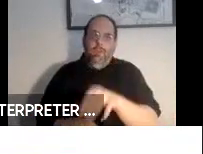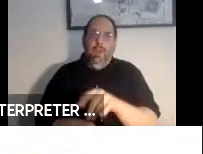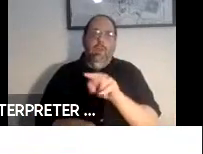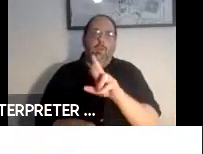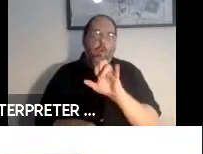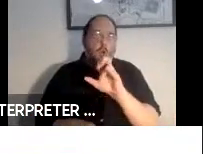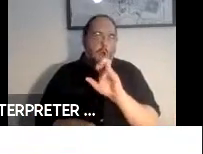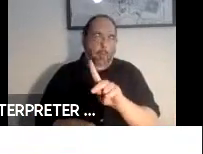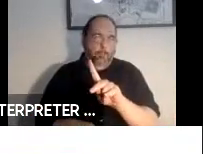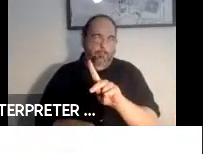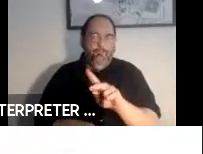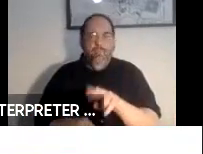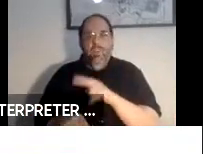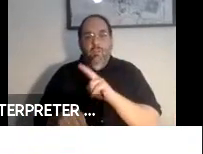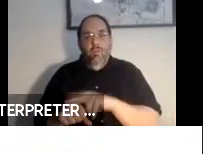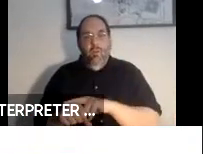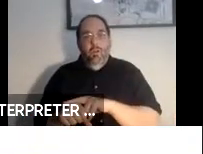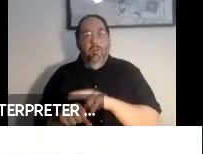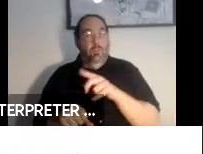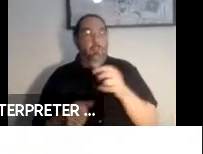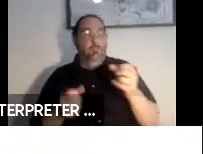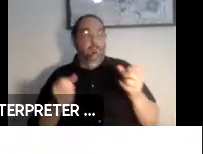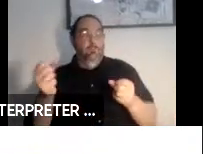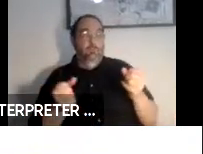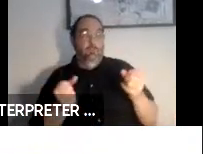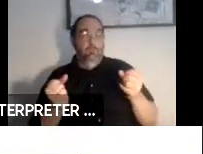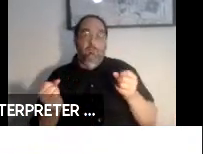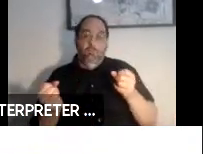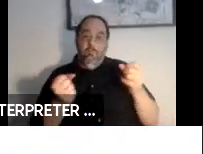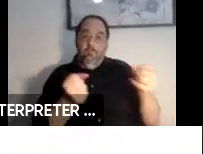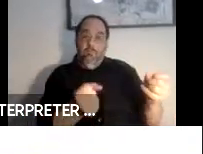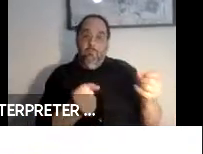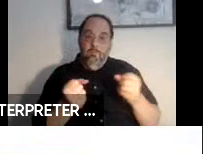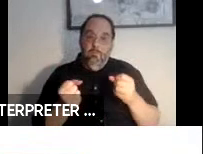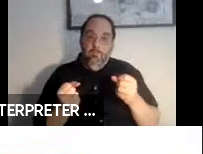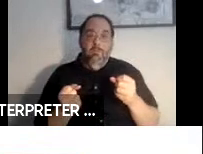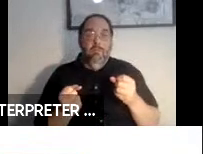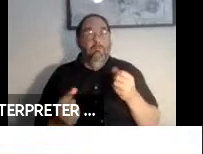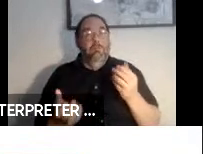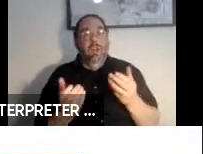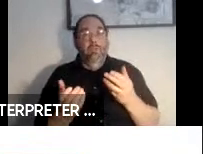And of course these over-the-road trucking is probably going to be one of the very first